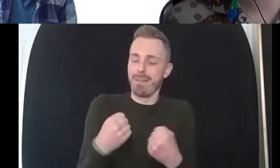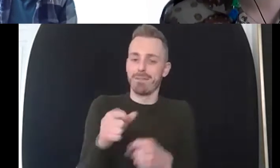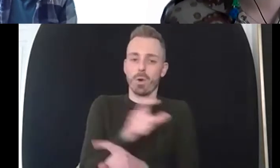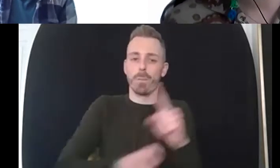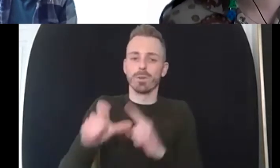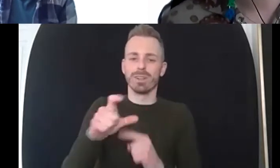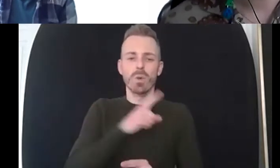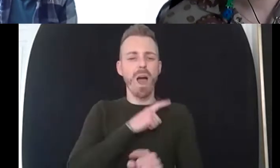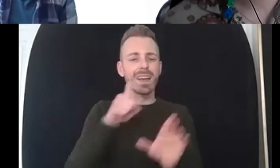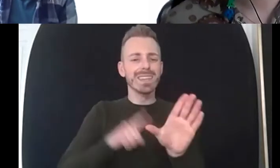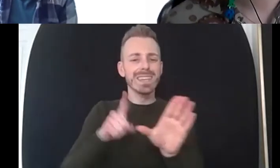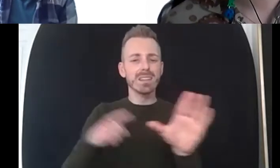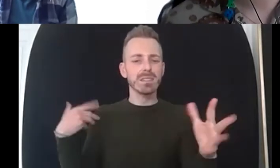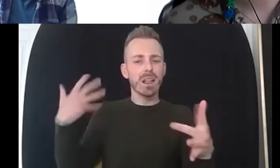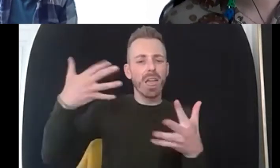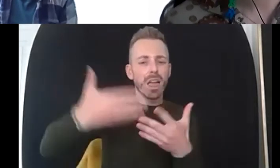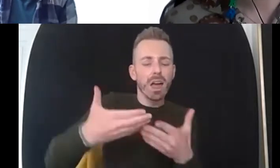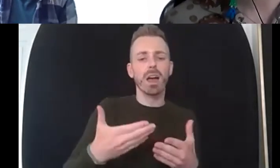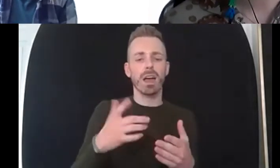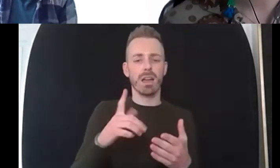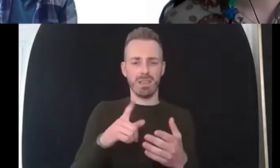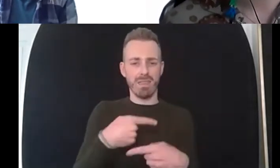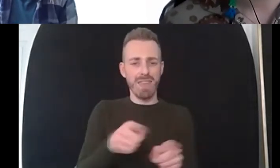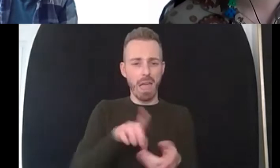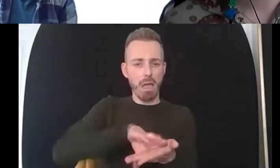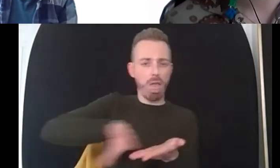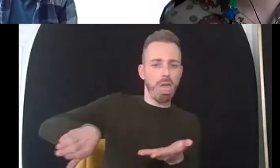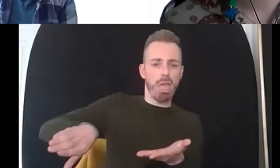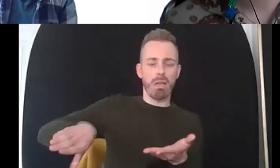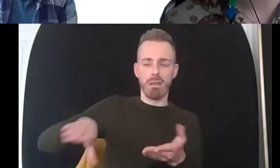community and and it feels so great there's a reason why behind that really isn't there